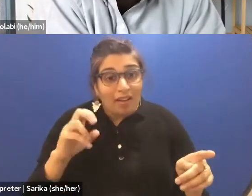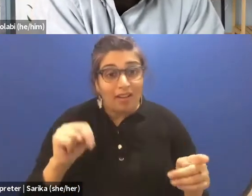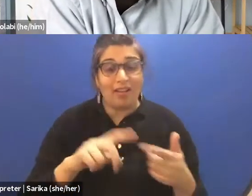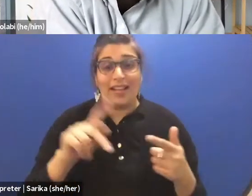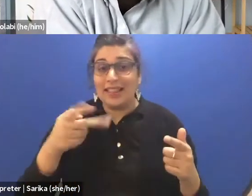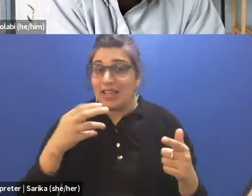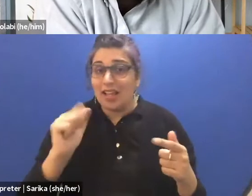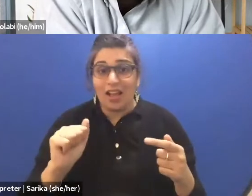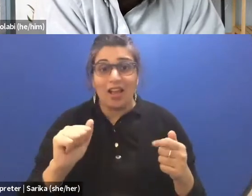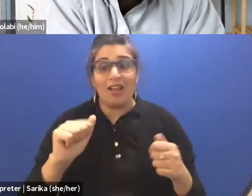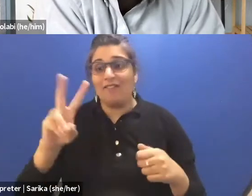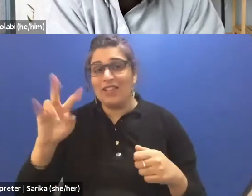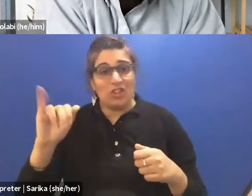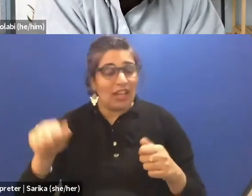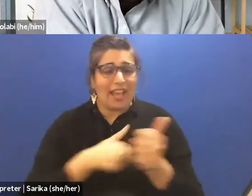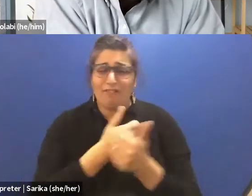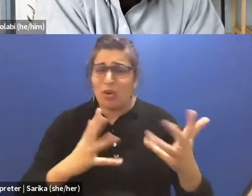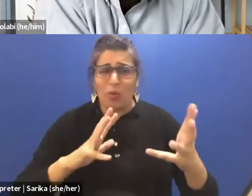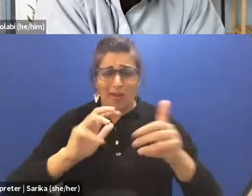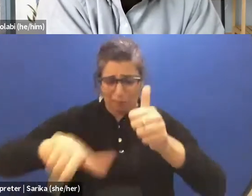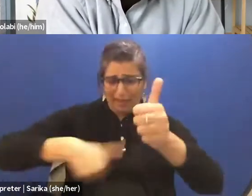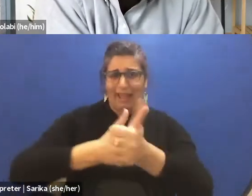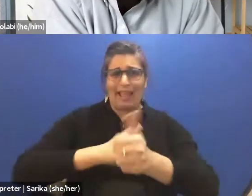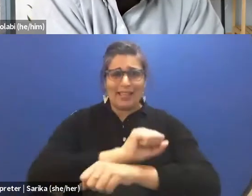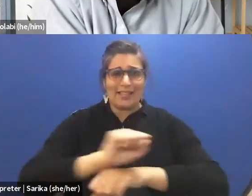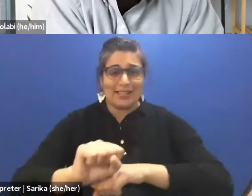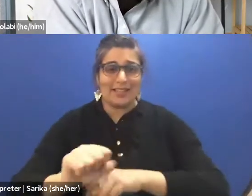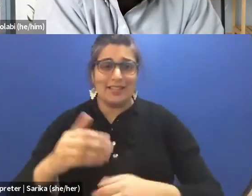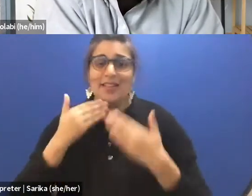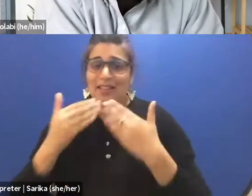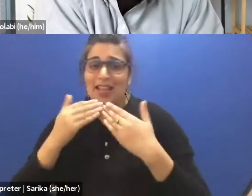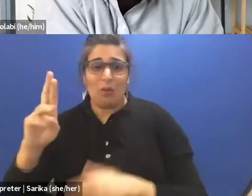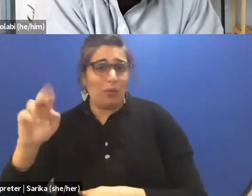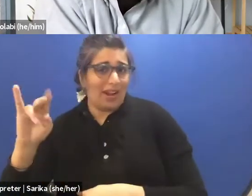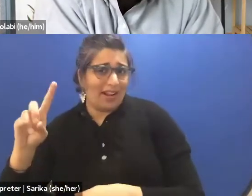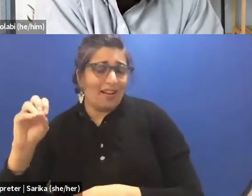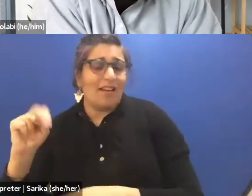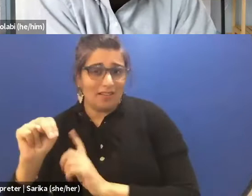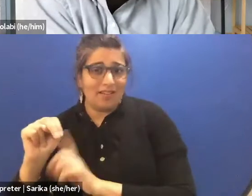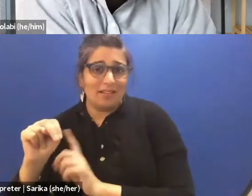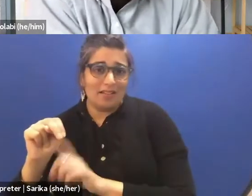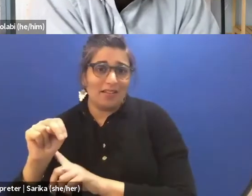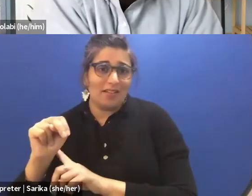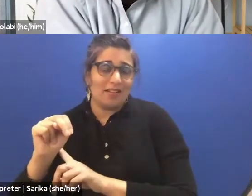to Vijay, and everybody in HowlRound. Special thanks to Brandon at safeword,